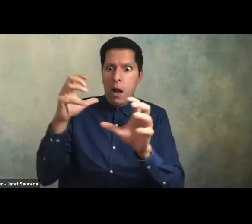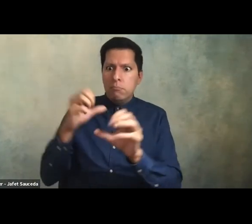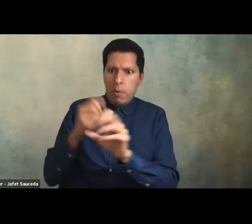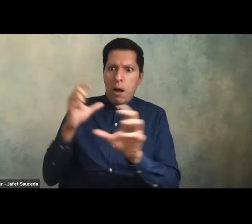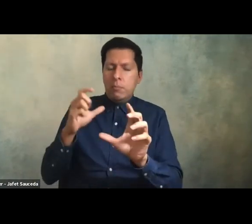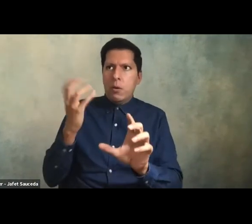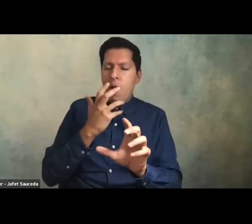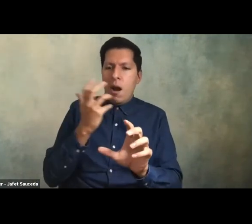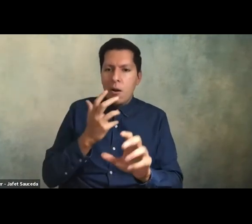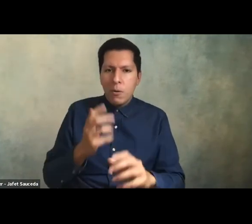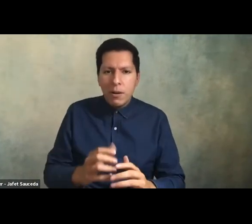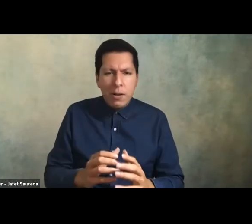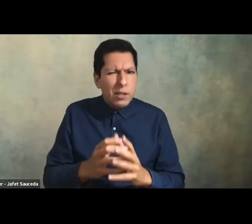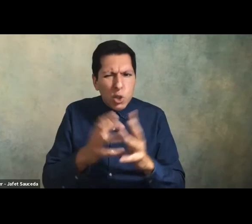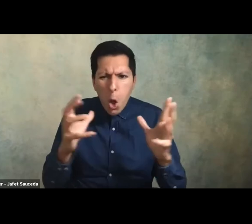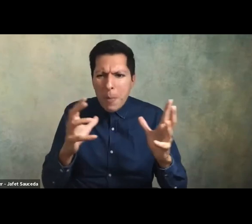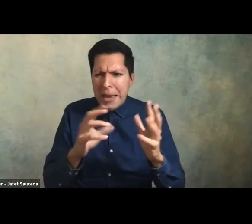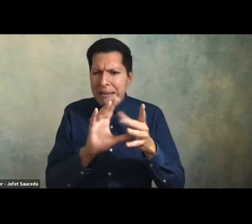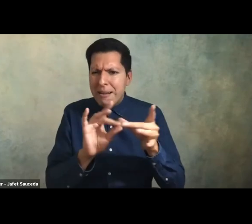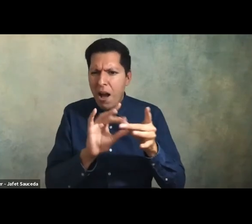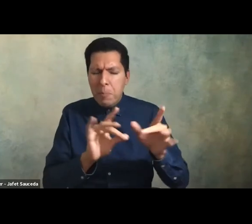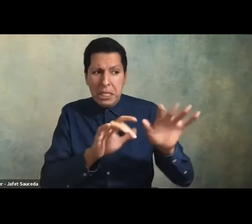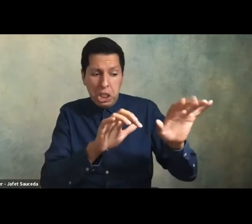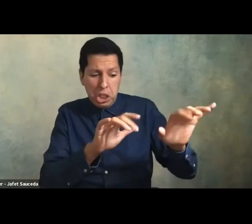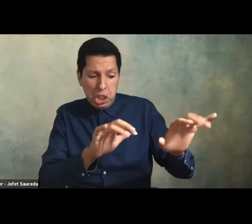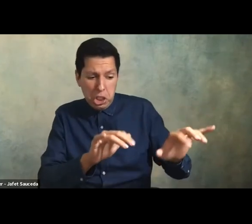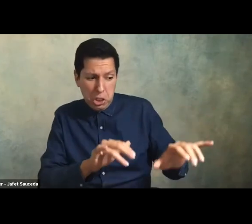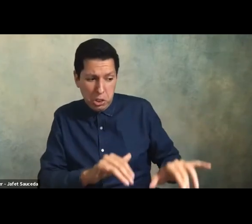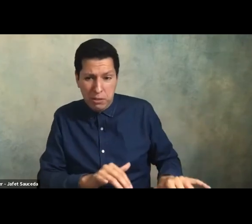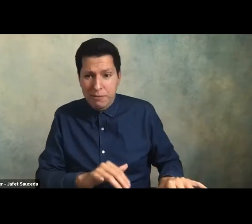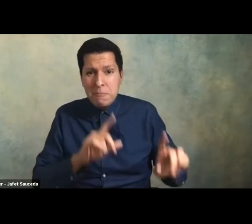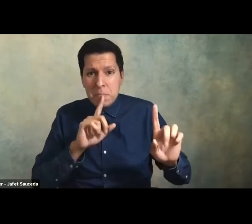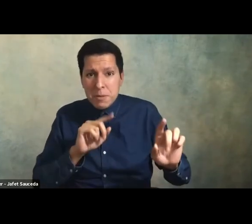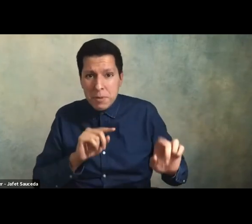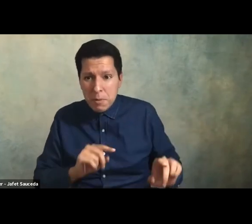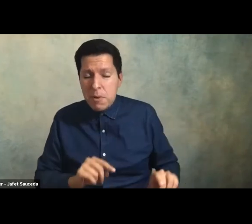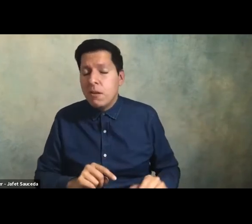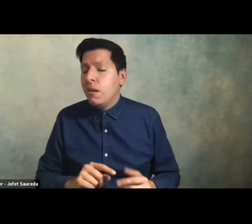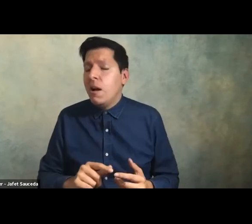so many comments and questions so i'm i just want to thank you for sharing that with us